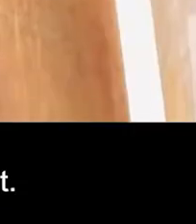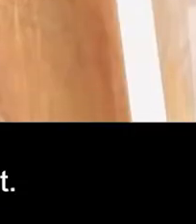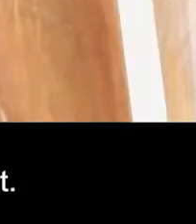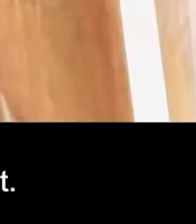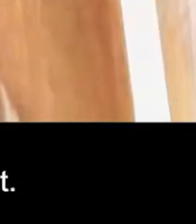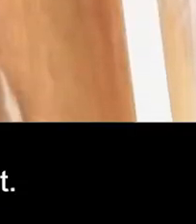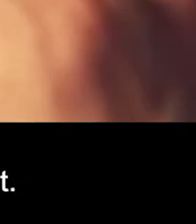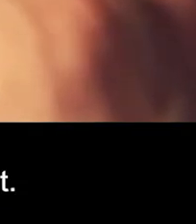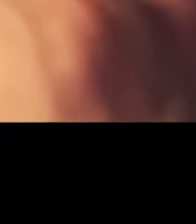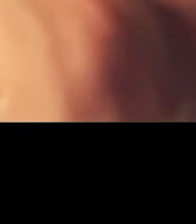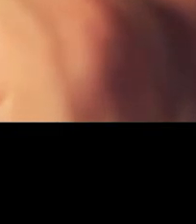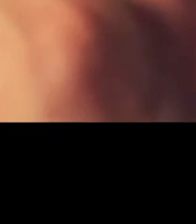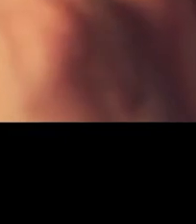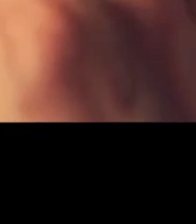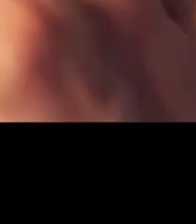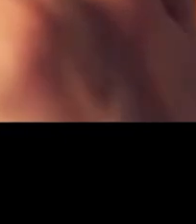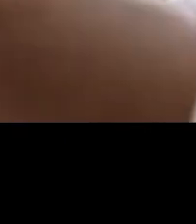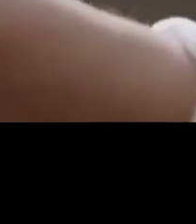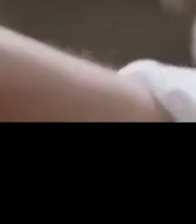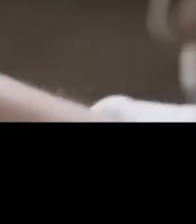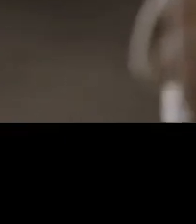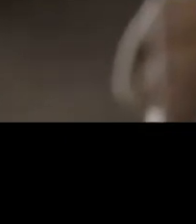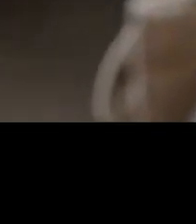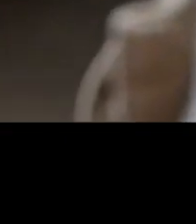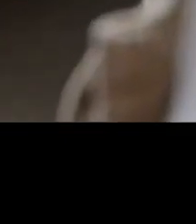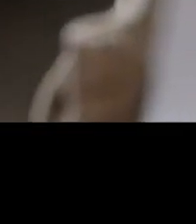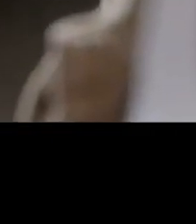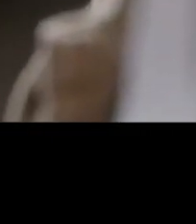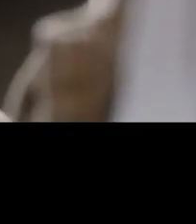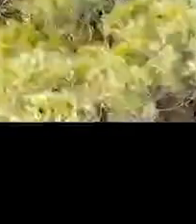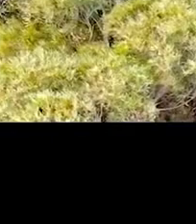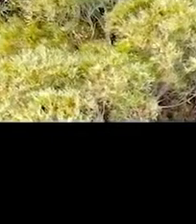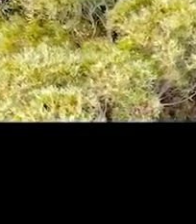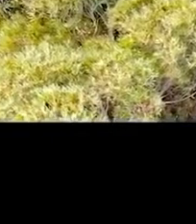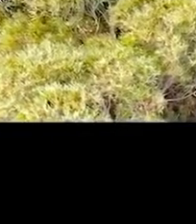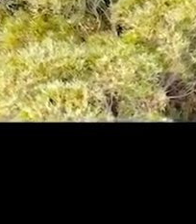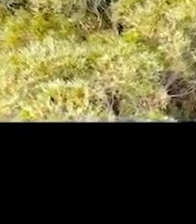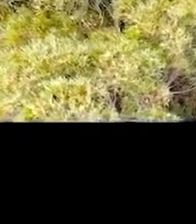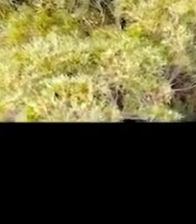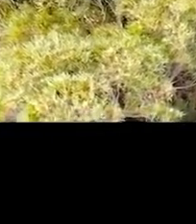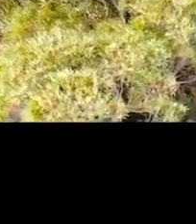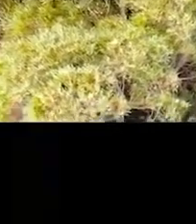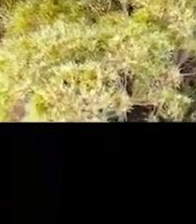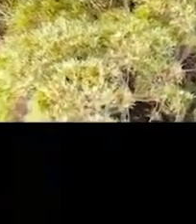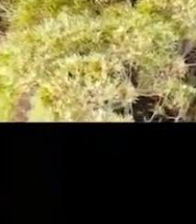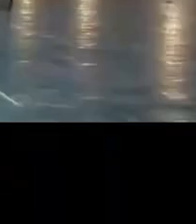Creative Australia is a platform for participation and connections,